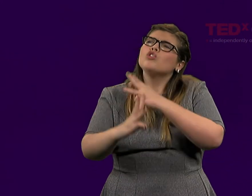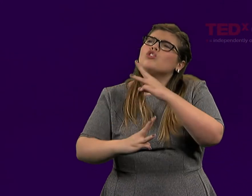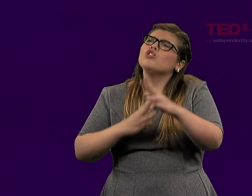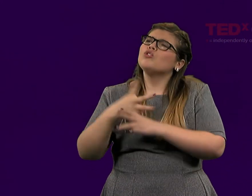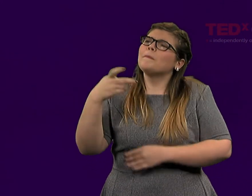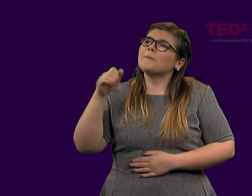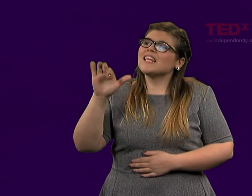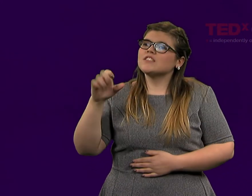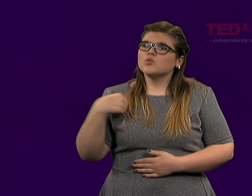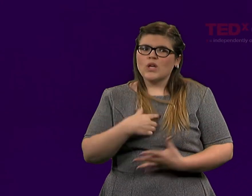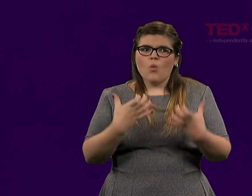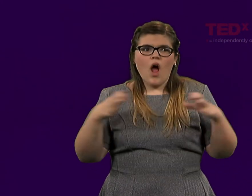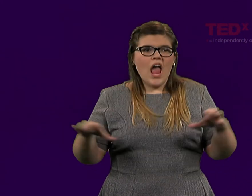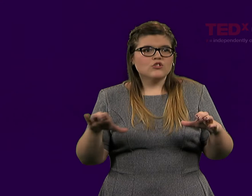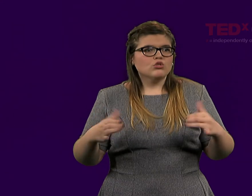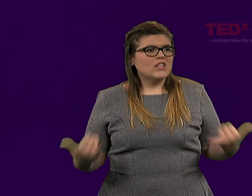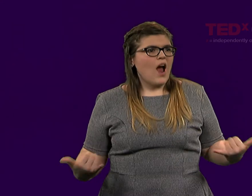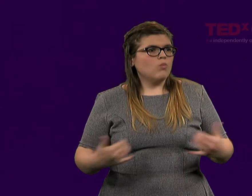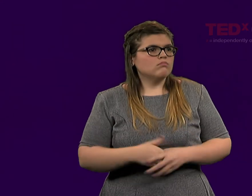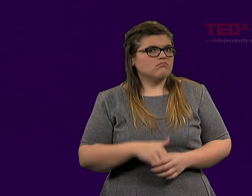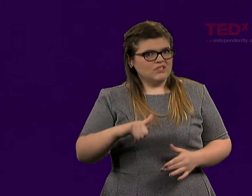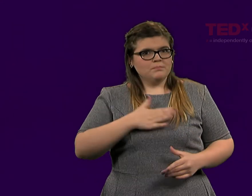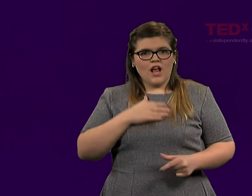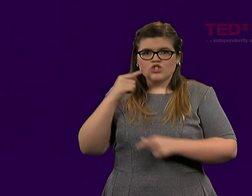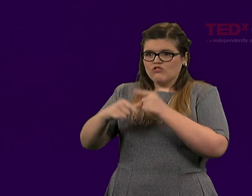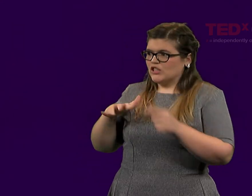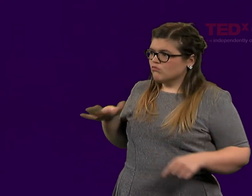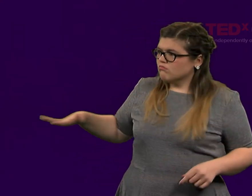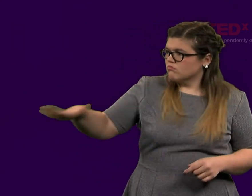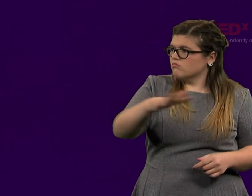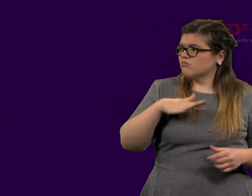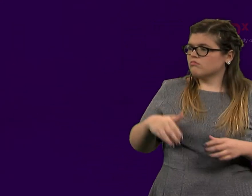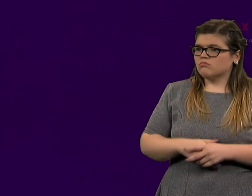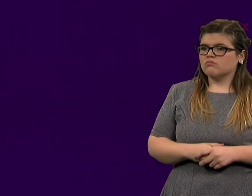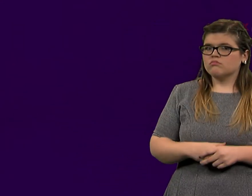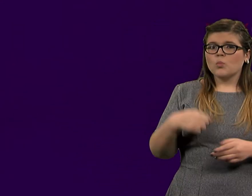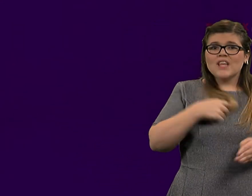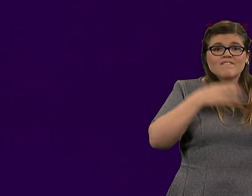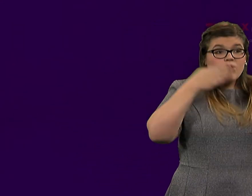I want to see action, and I want to see it now. That is a shared focus of my generation.